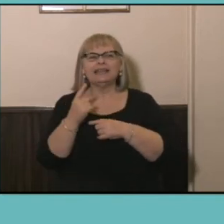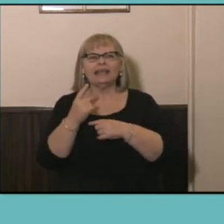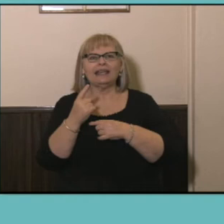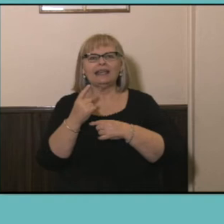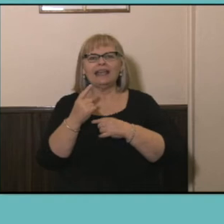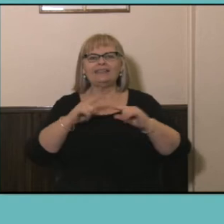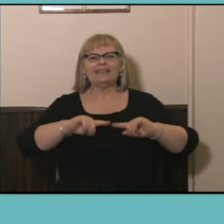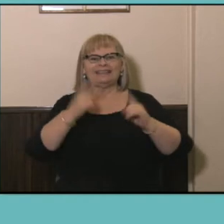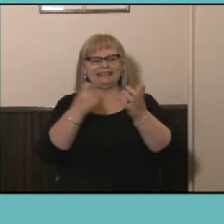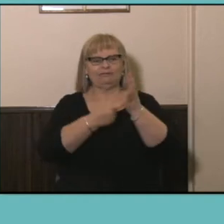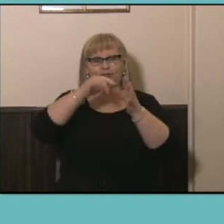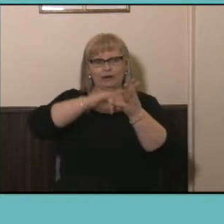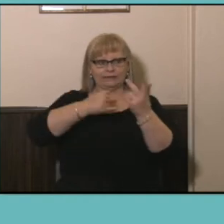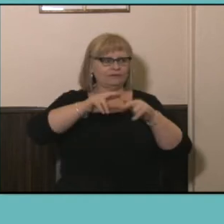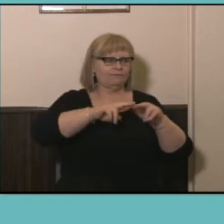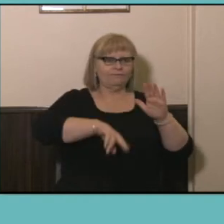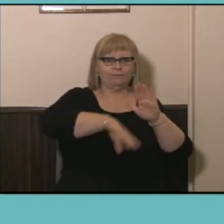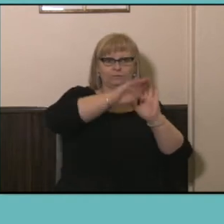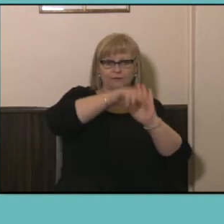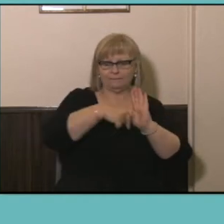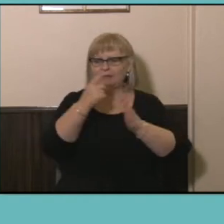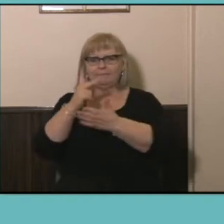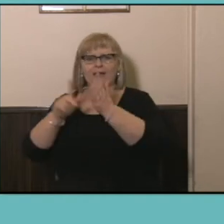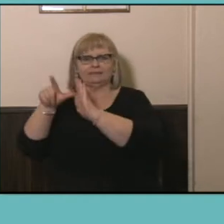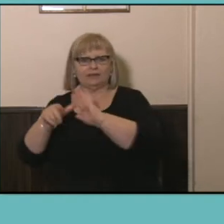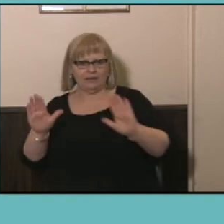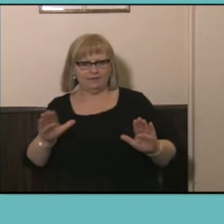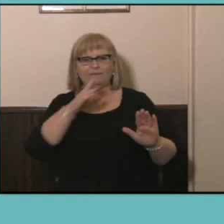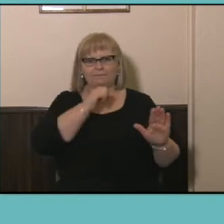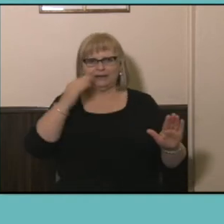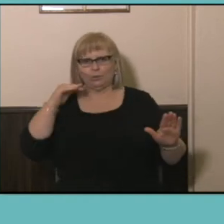different rates of full-time and part-time work for men and women really